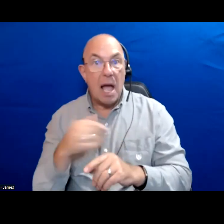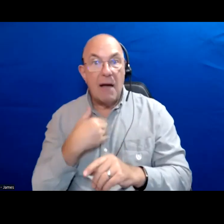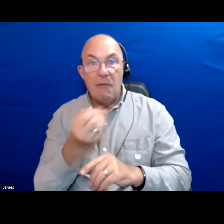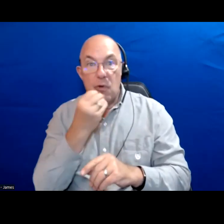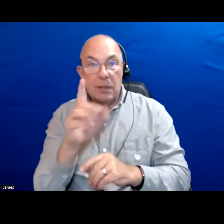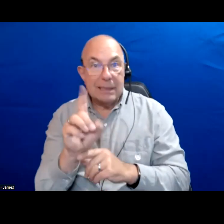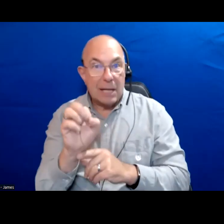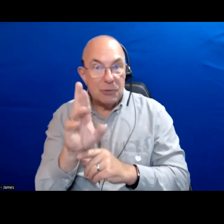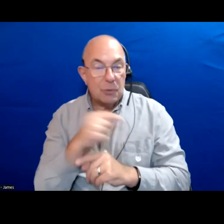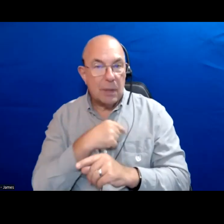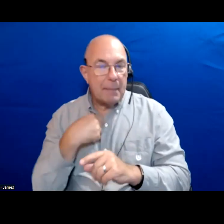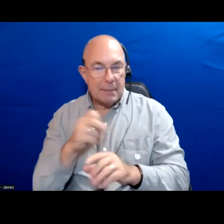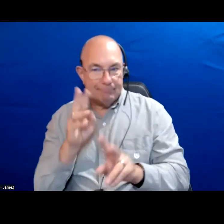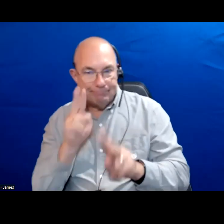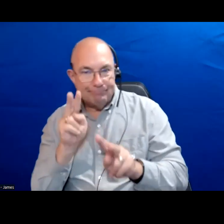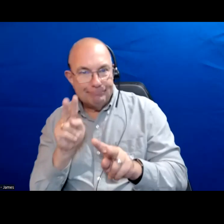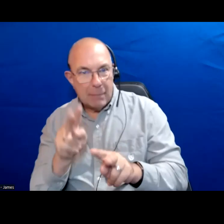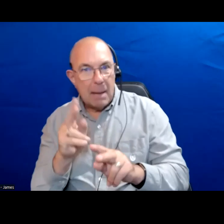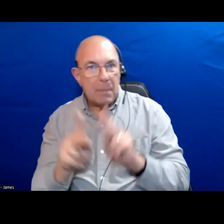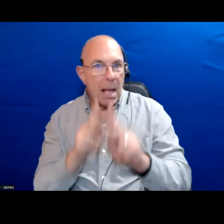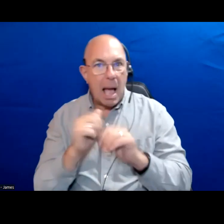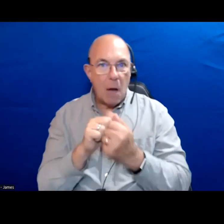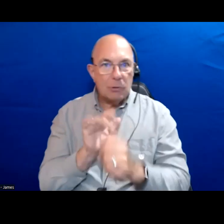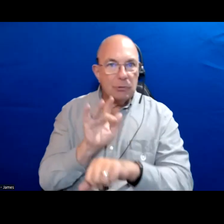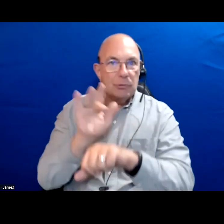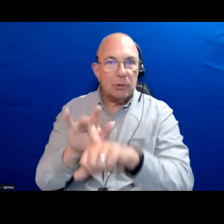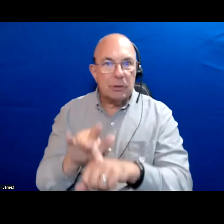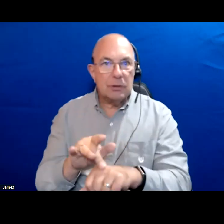We need to pay attention in terms of how people are accessing healthy foods.